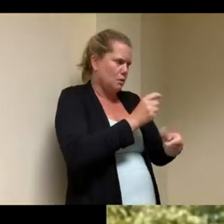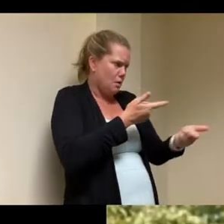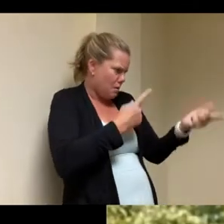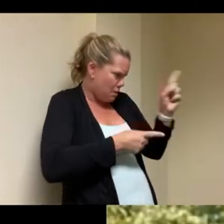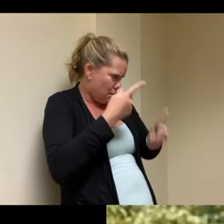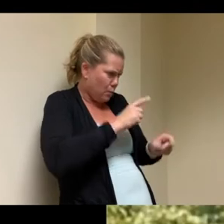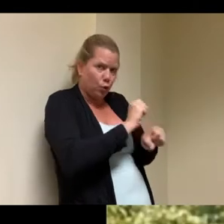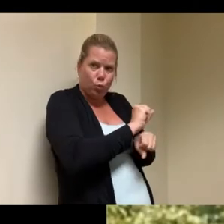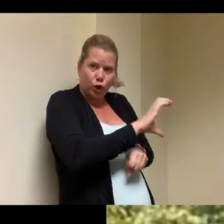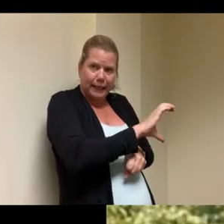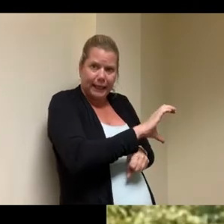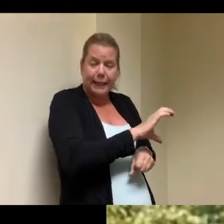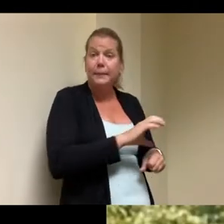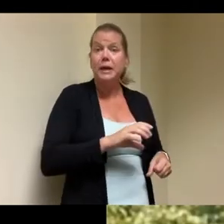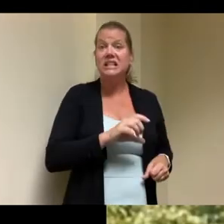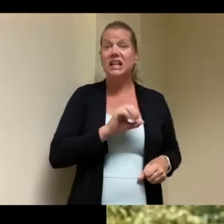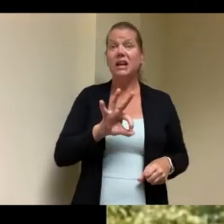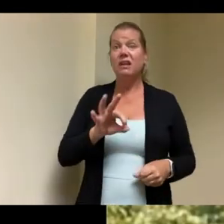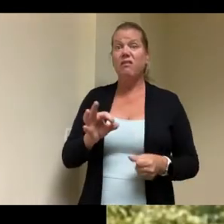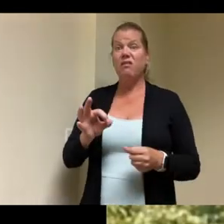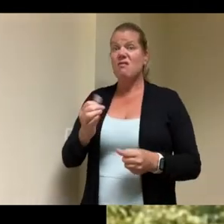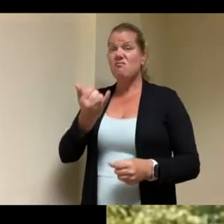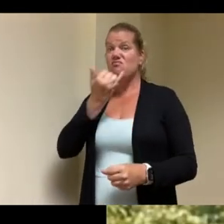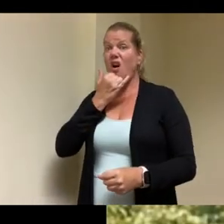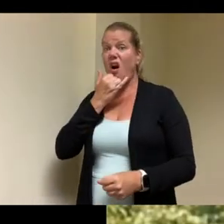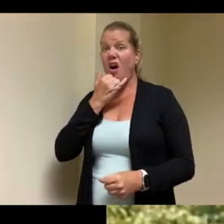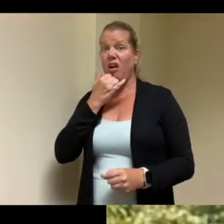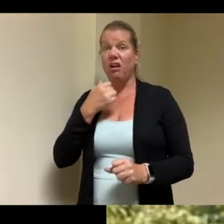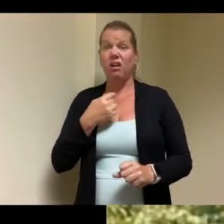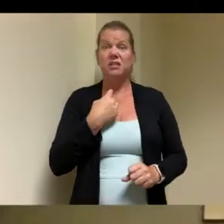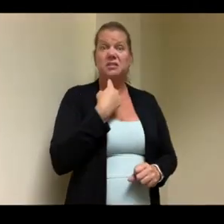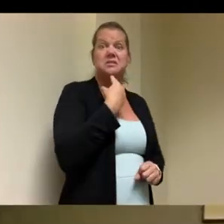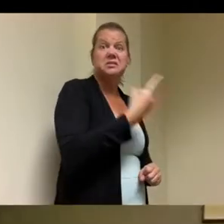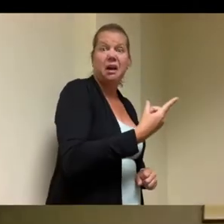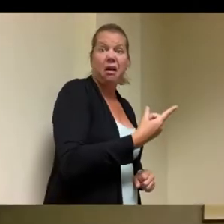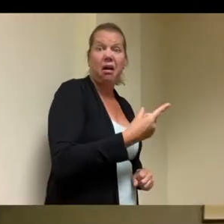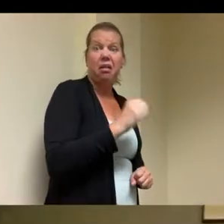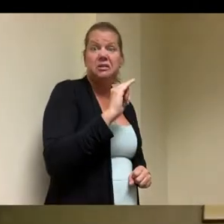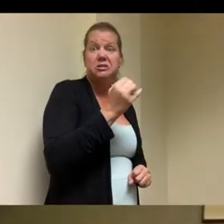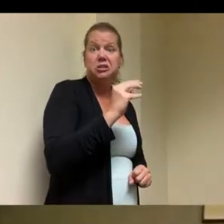right you're going to have a punchless nightmare right